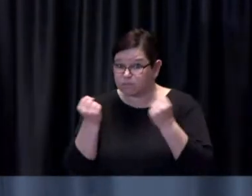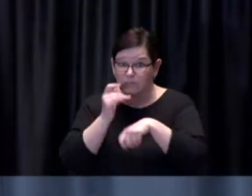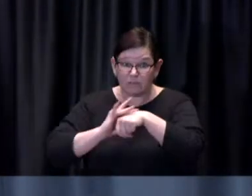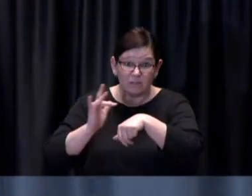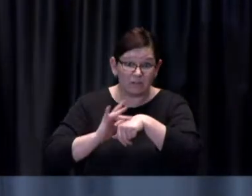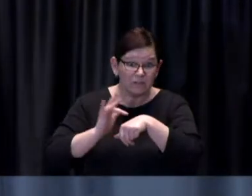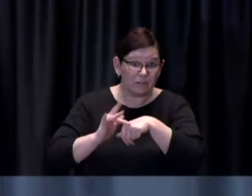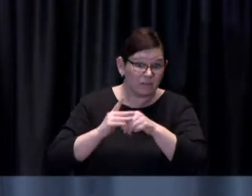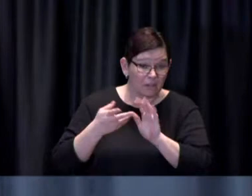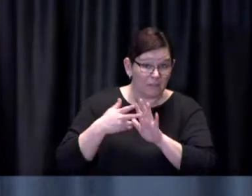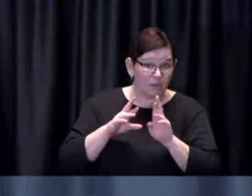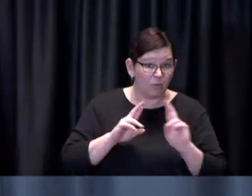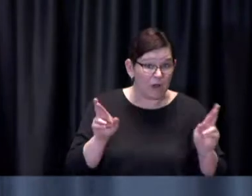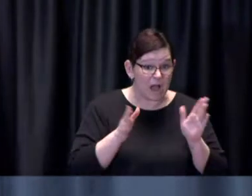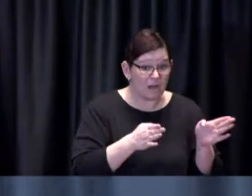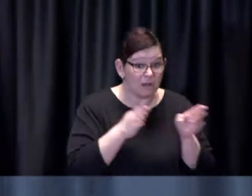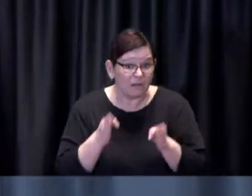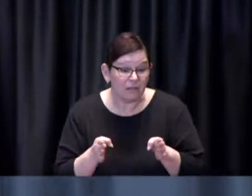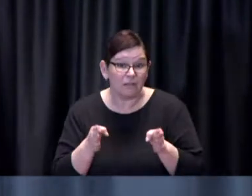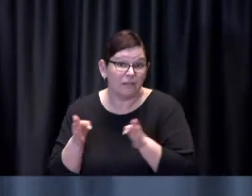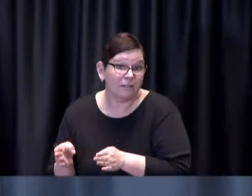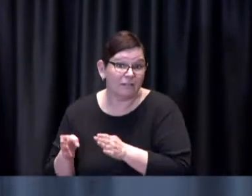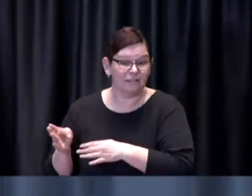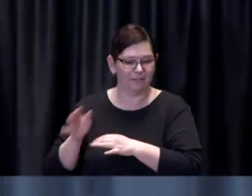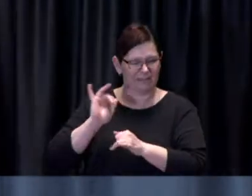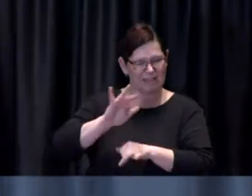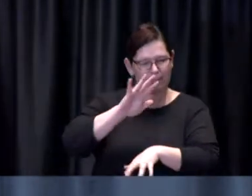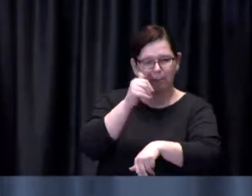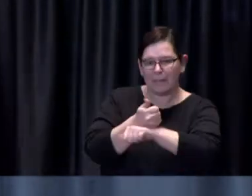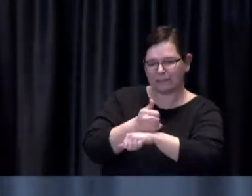fill appointments Dr. de Villa may wish to comment further with respect to eligibility.